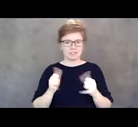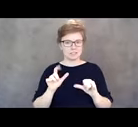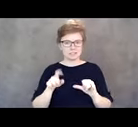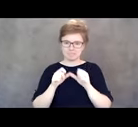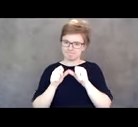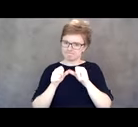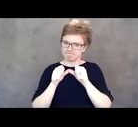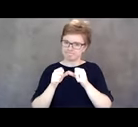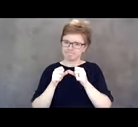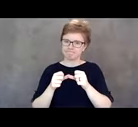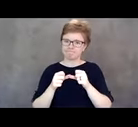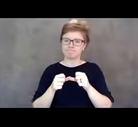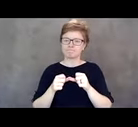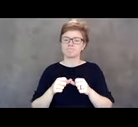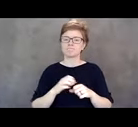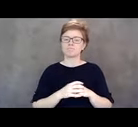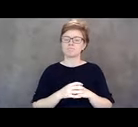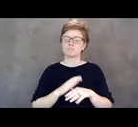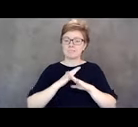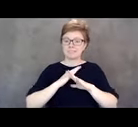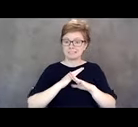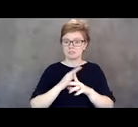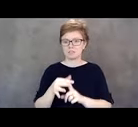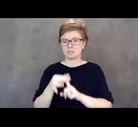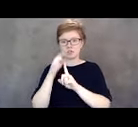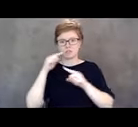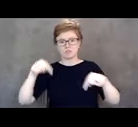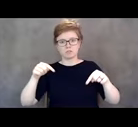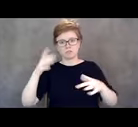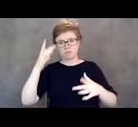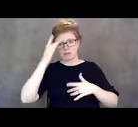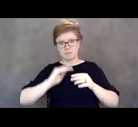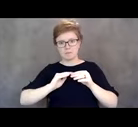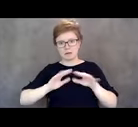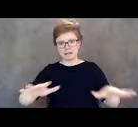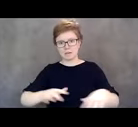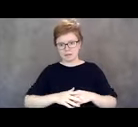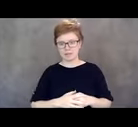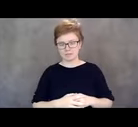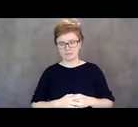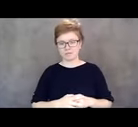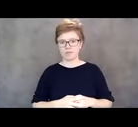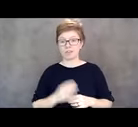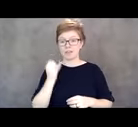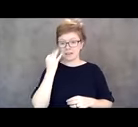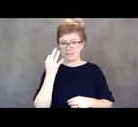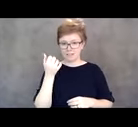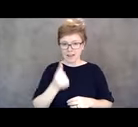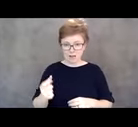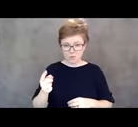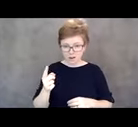especially in light of this pandemic and I just wanna say personally to anybody that's on this call that identifies as having a disability